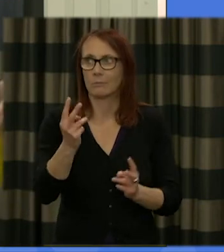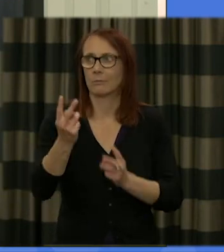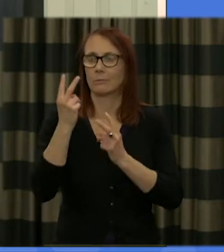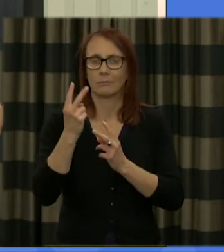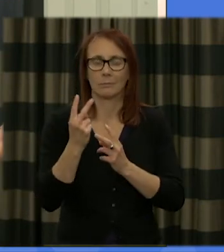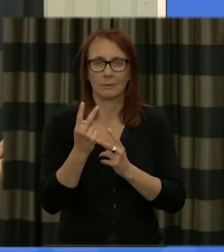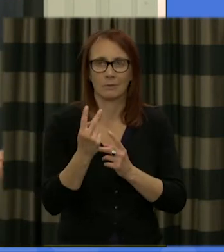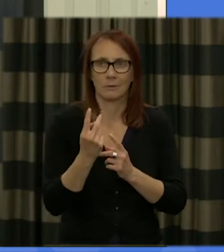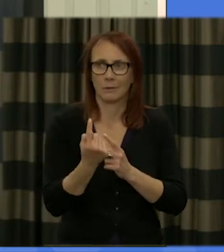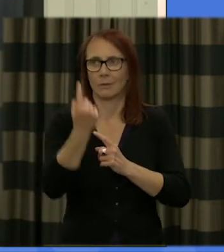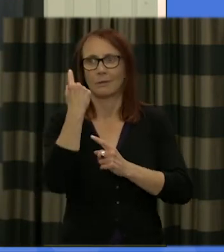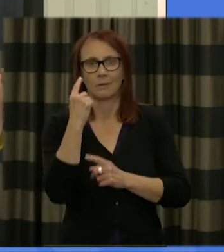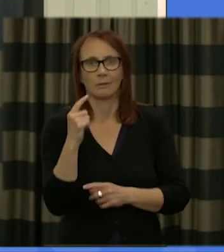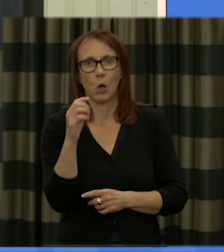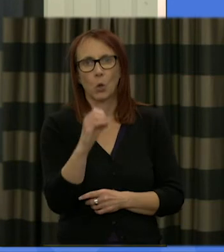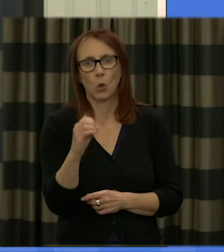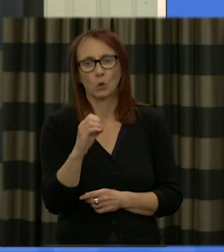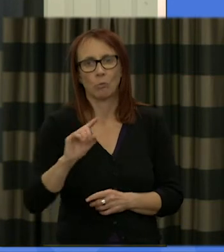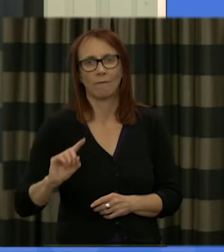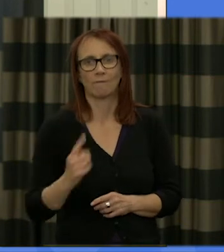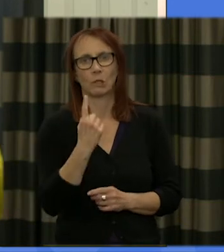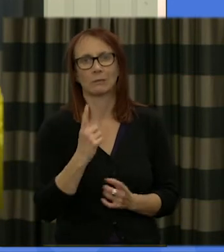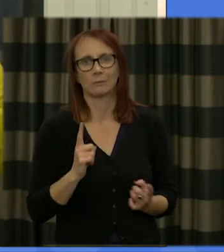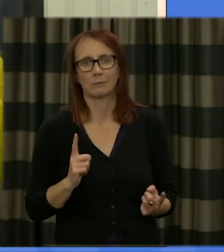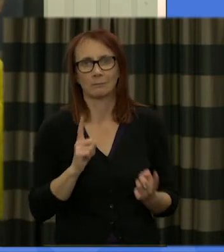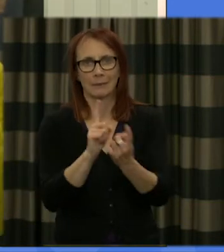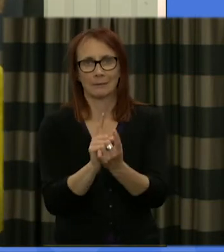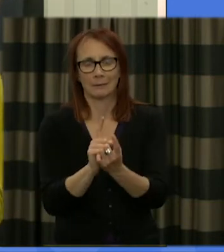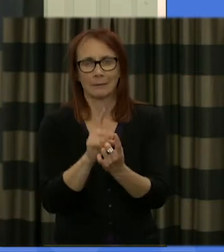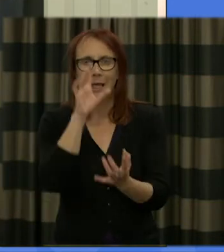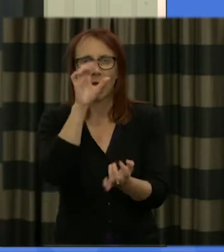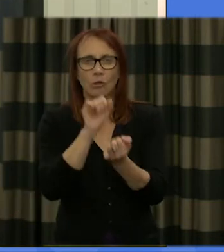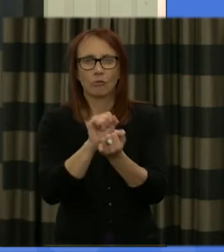act Ober when we first met each other and if you recall the word Cloyd that we